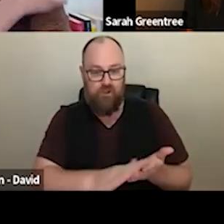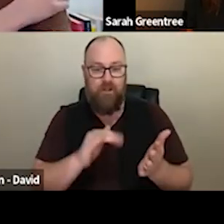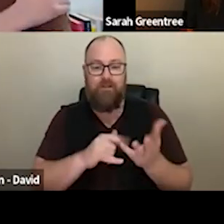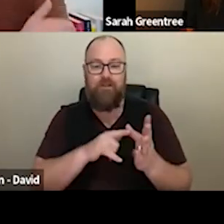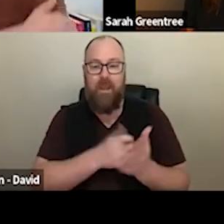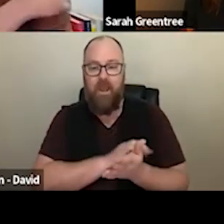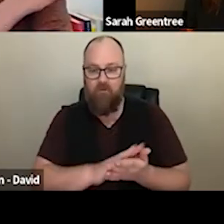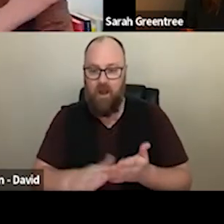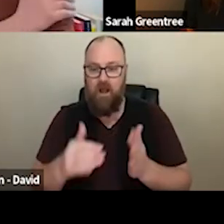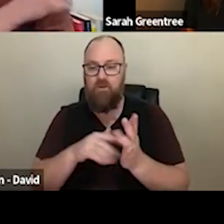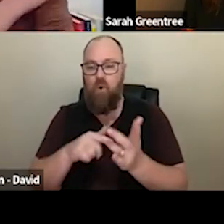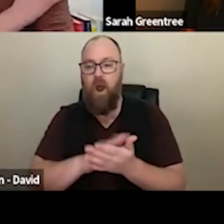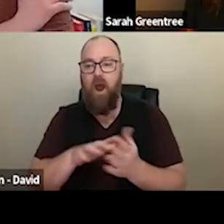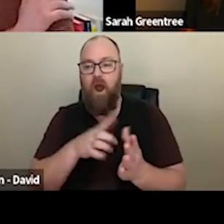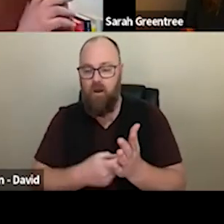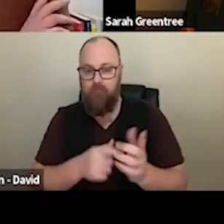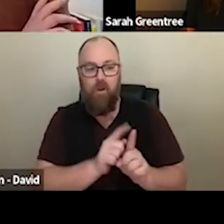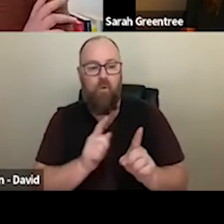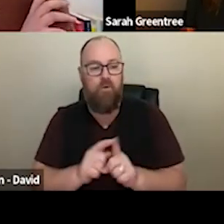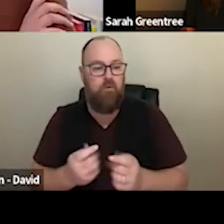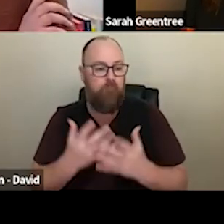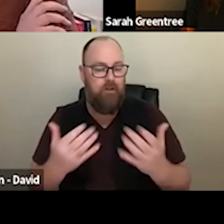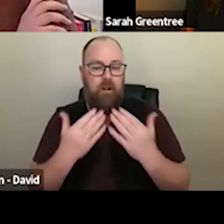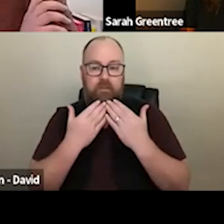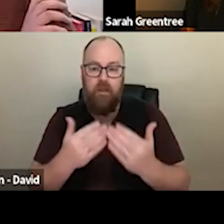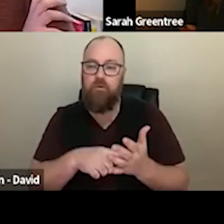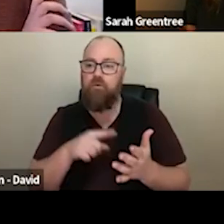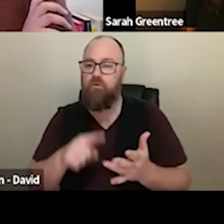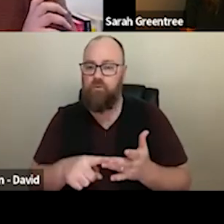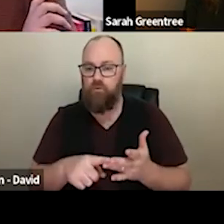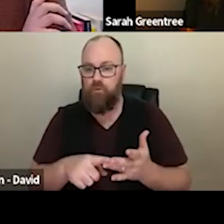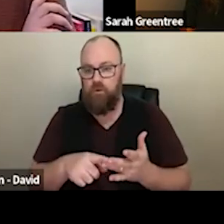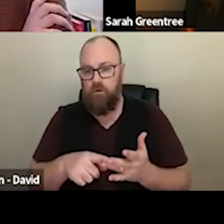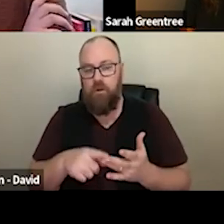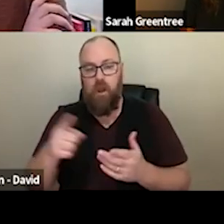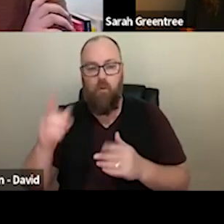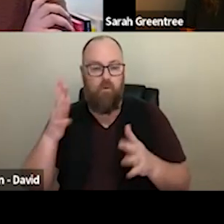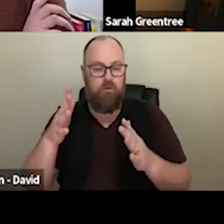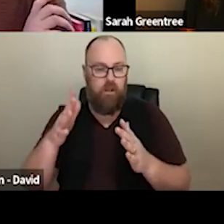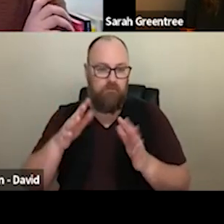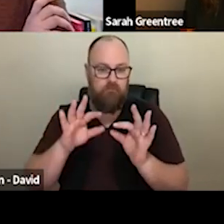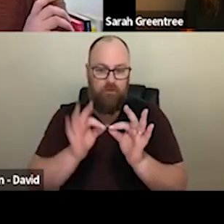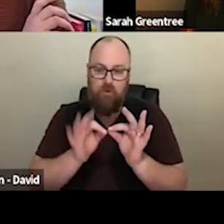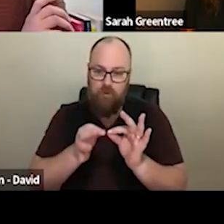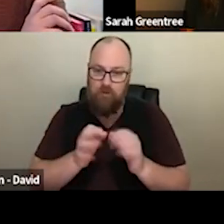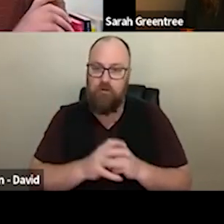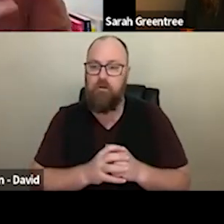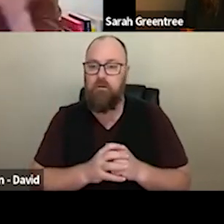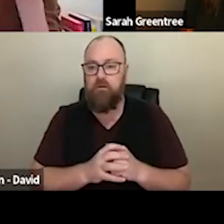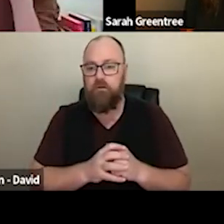today. Trish Sarah and Zoha. Thank you very much. investment. I would like to thank my colleagues on the panel today, Trish, Sarah, and